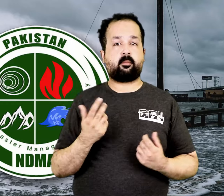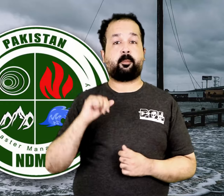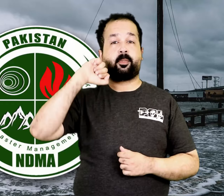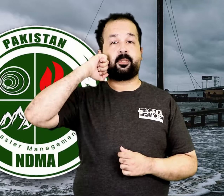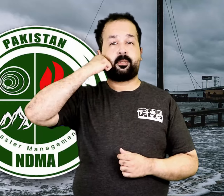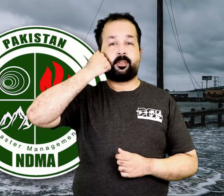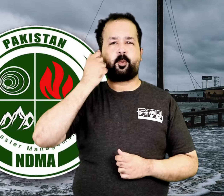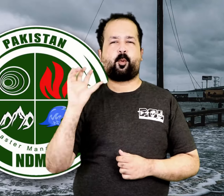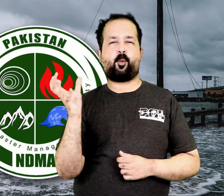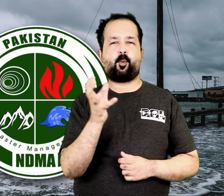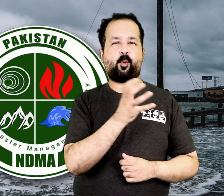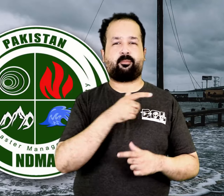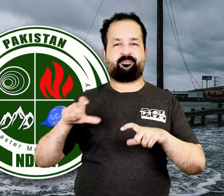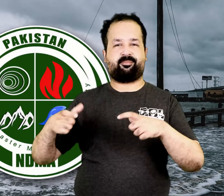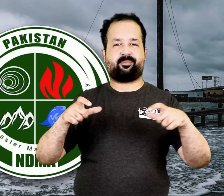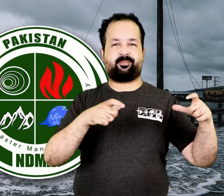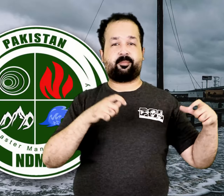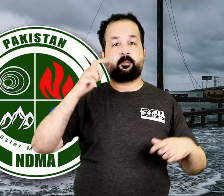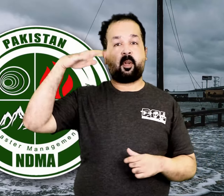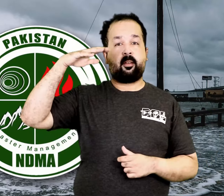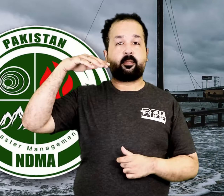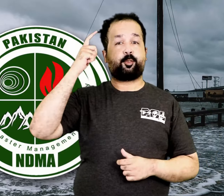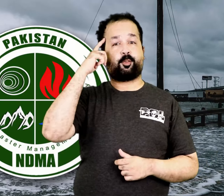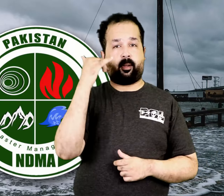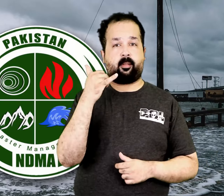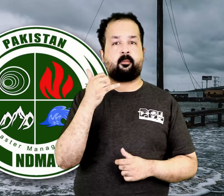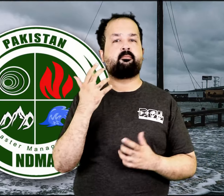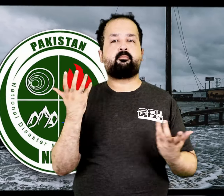Rain is also expected in central and northeastern parts of Punjab.